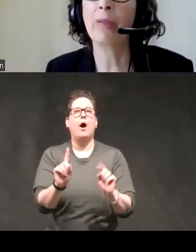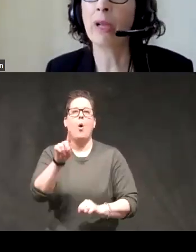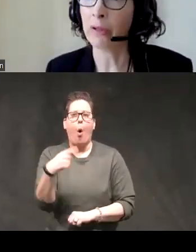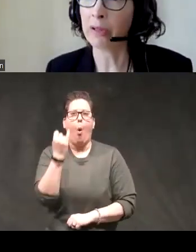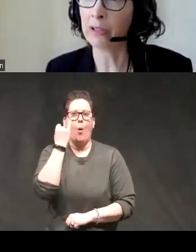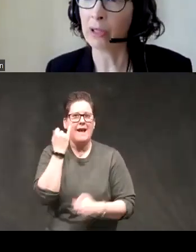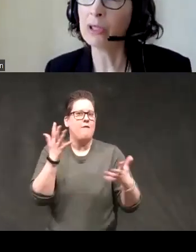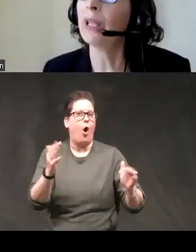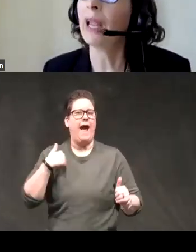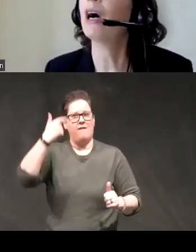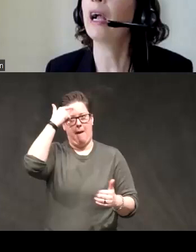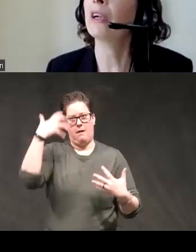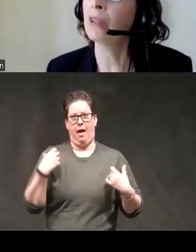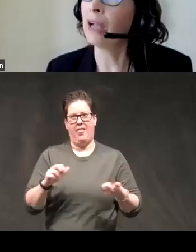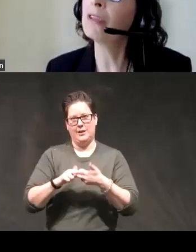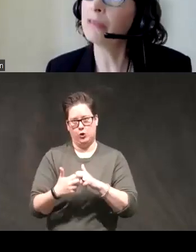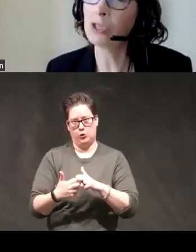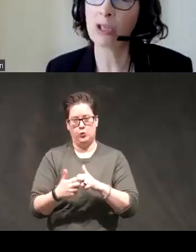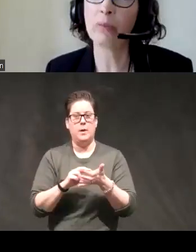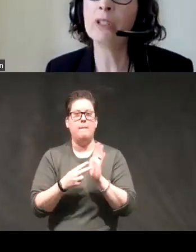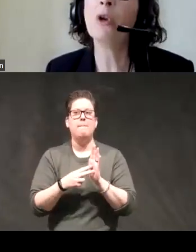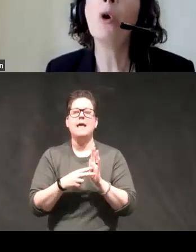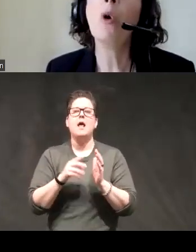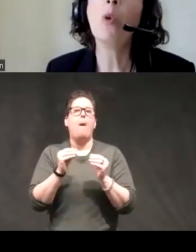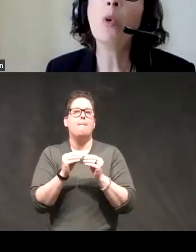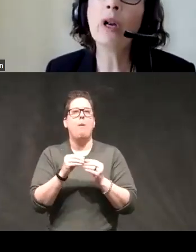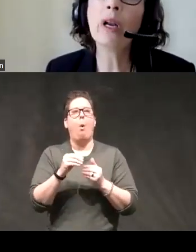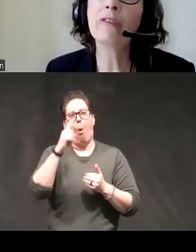mental health concerns so they have a higher level of disturbance or if